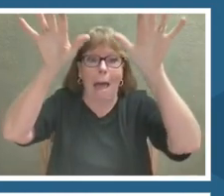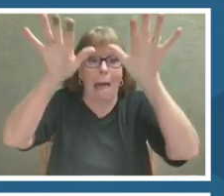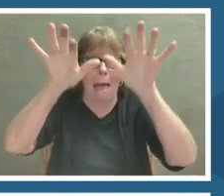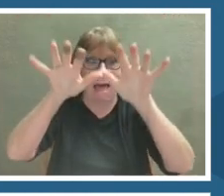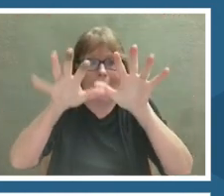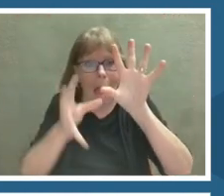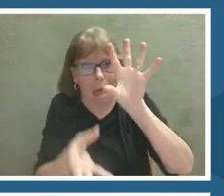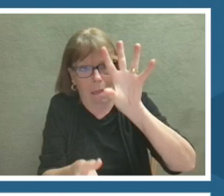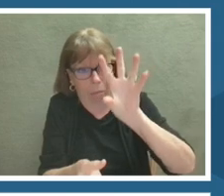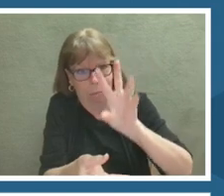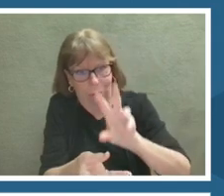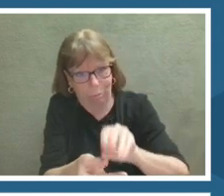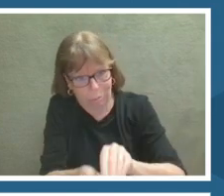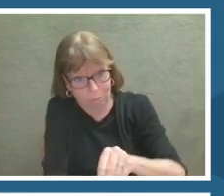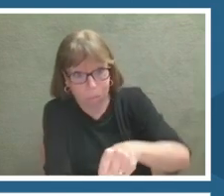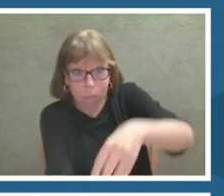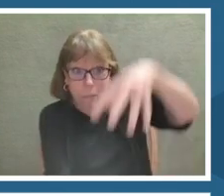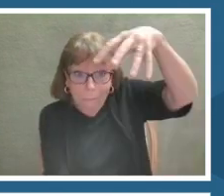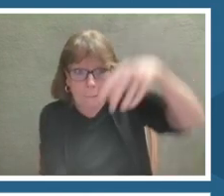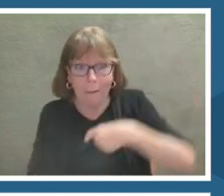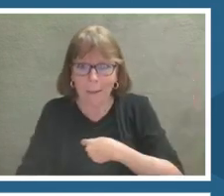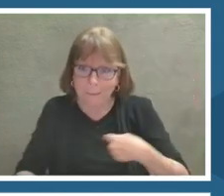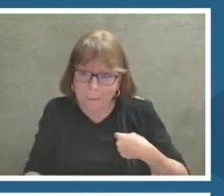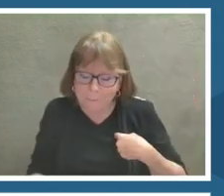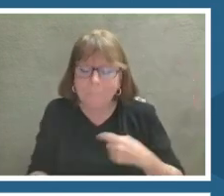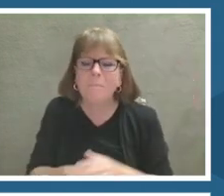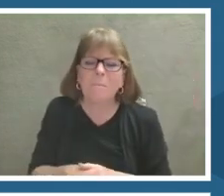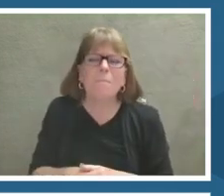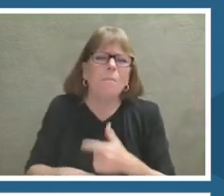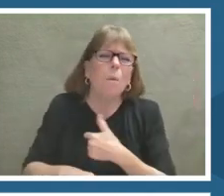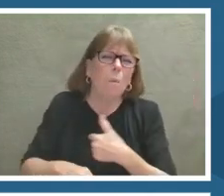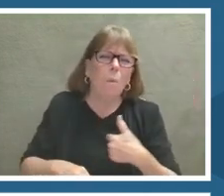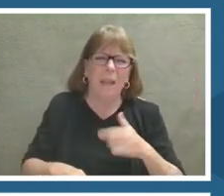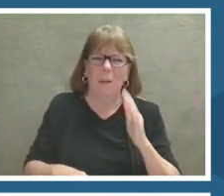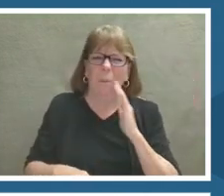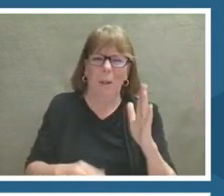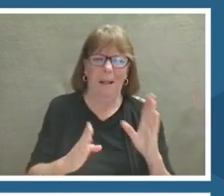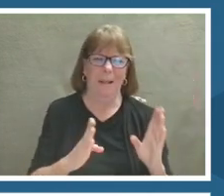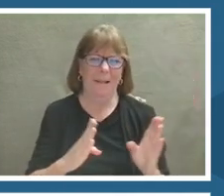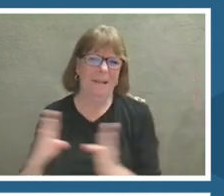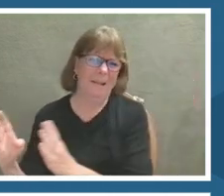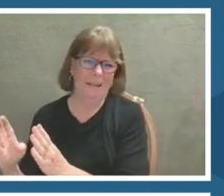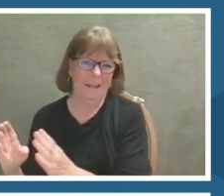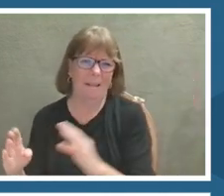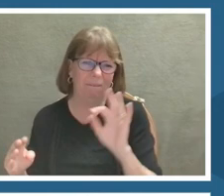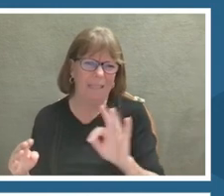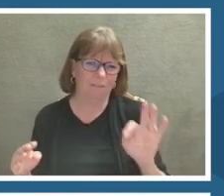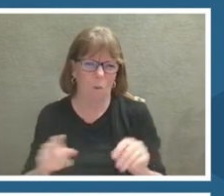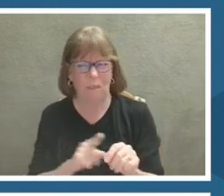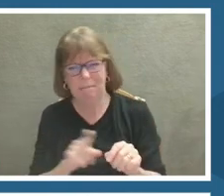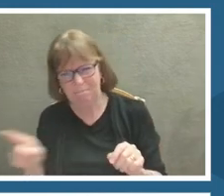We will skip ahead so that you can go on and see at any time by pressing that free Explorer